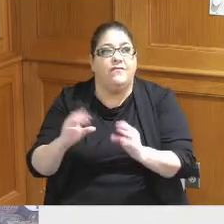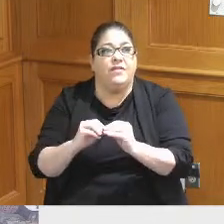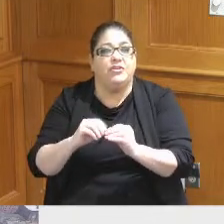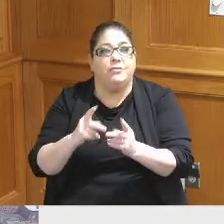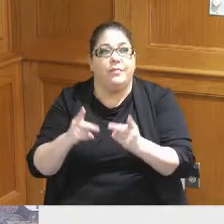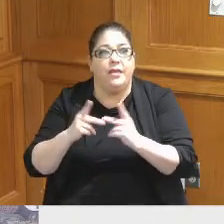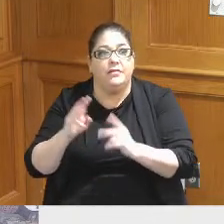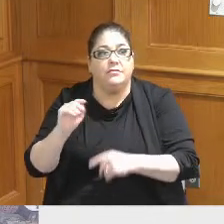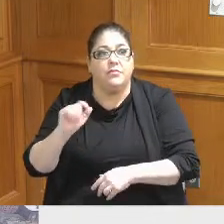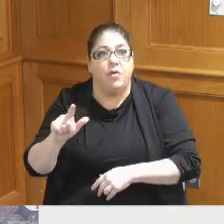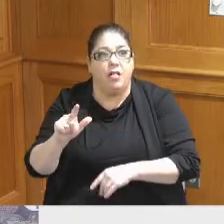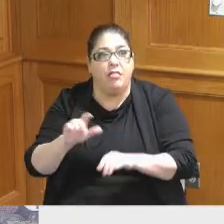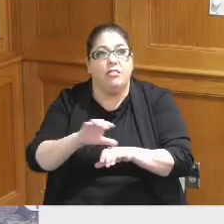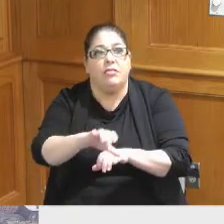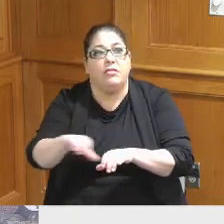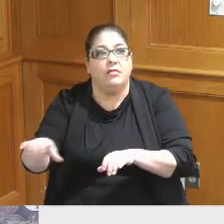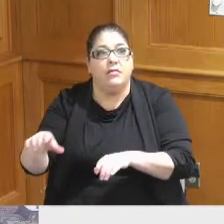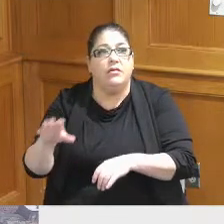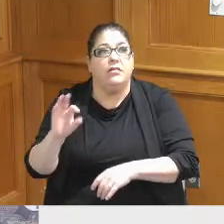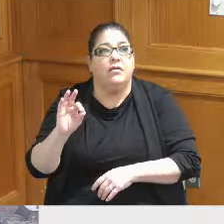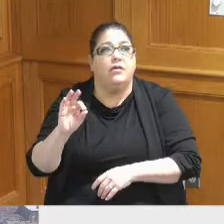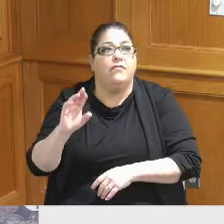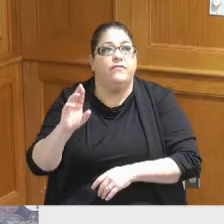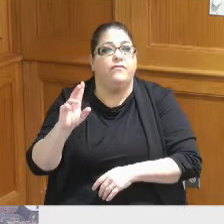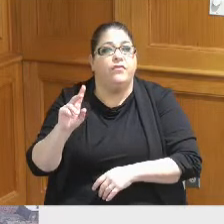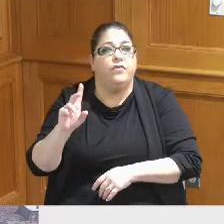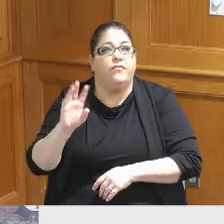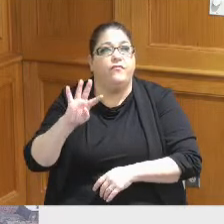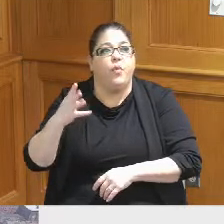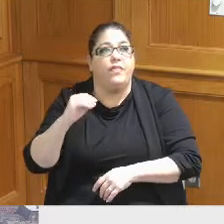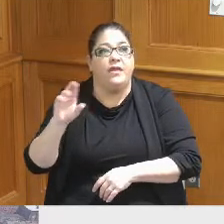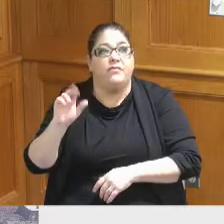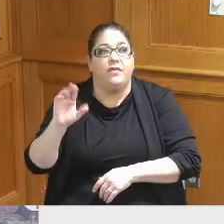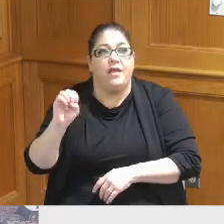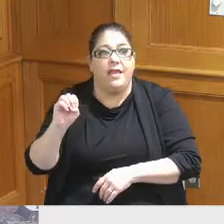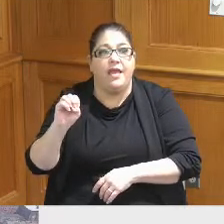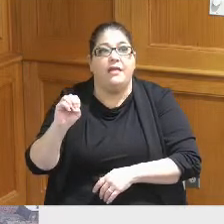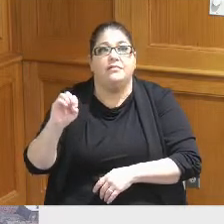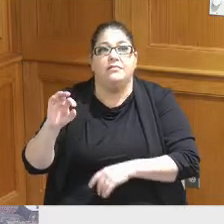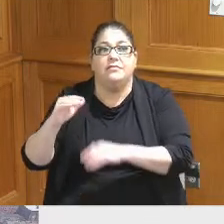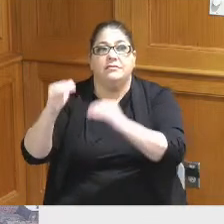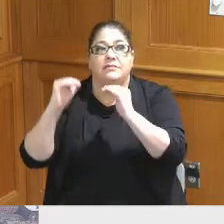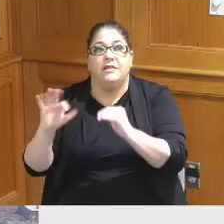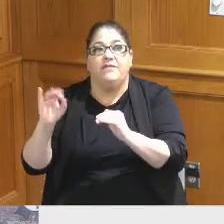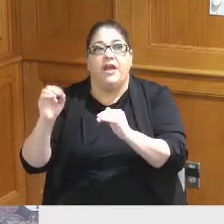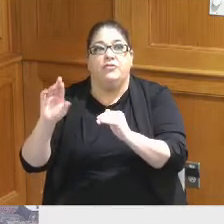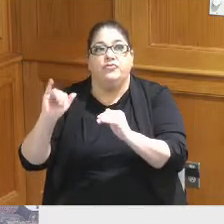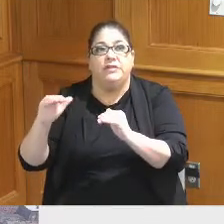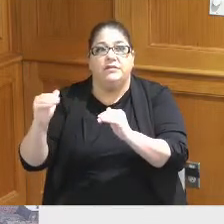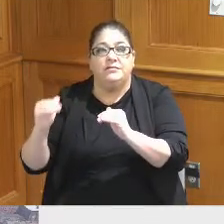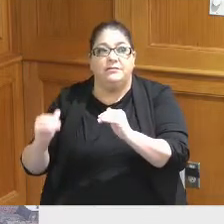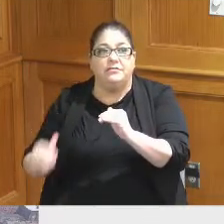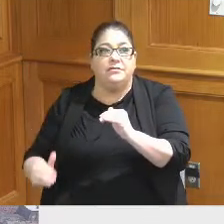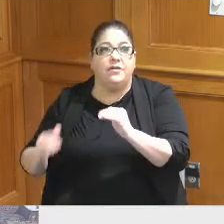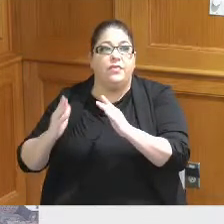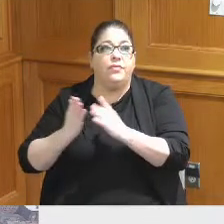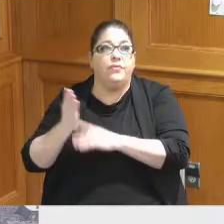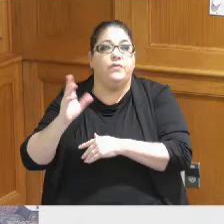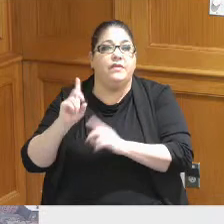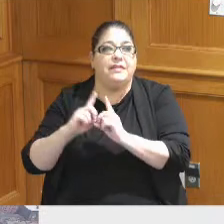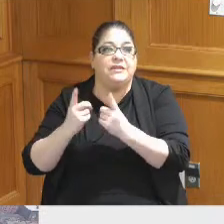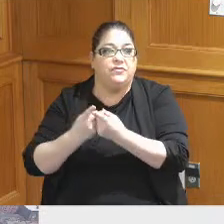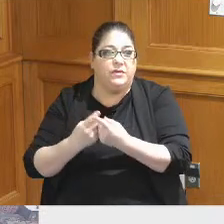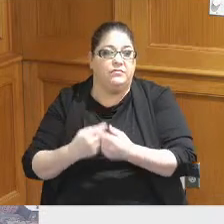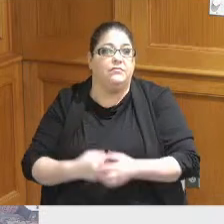the fourth and race the founder on down through the convention district and that that that public